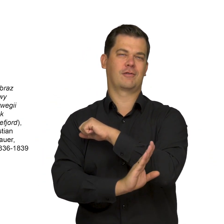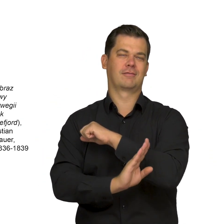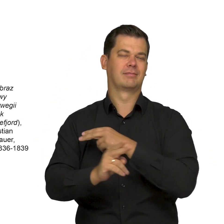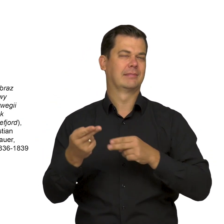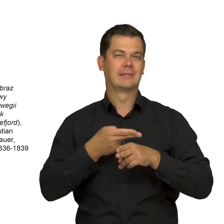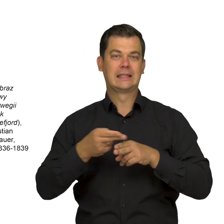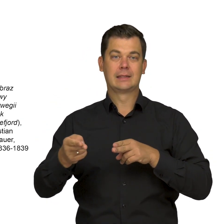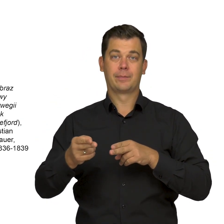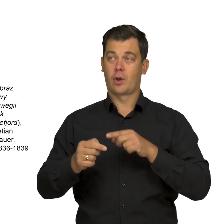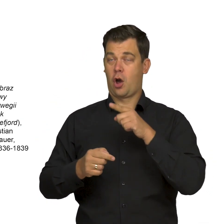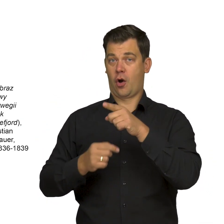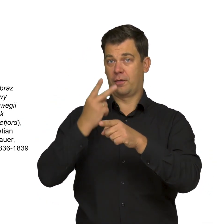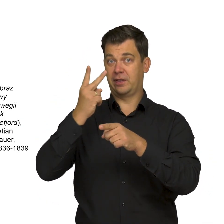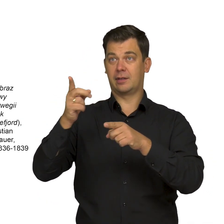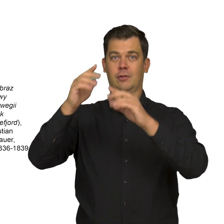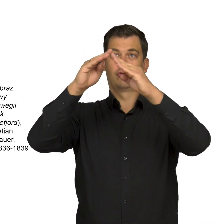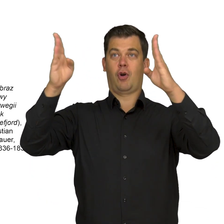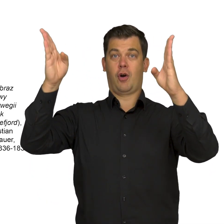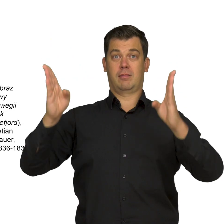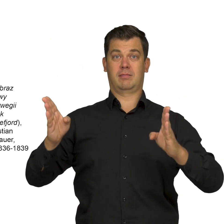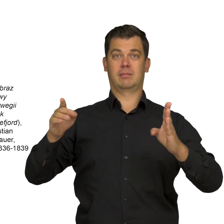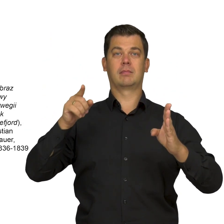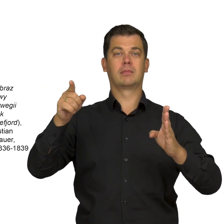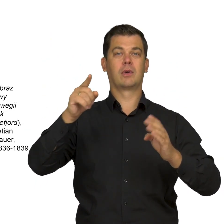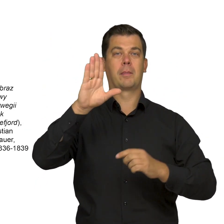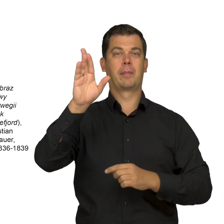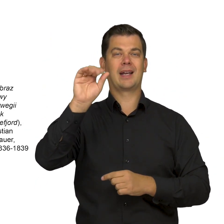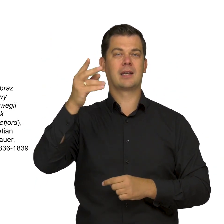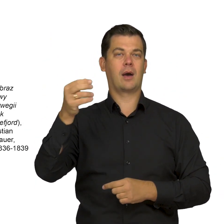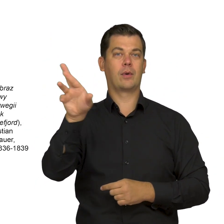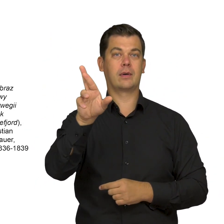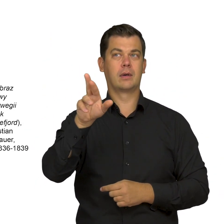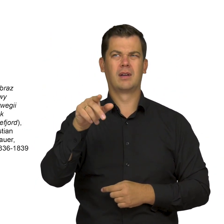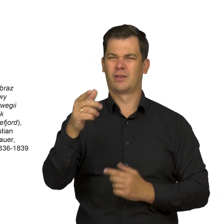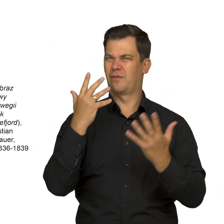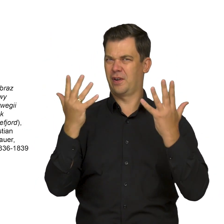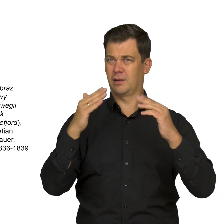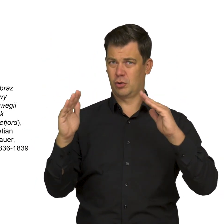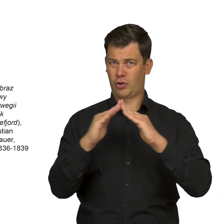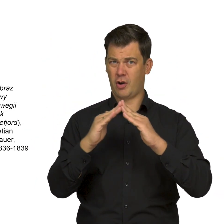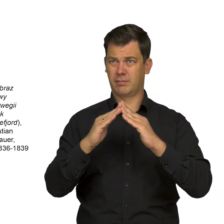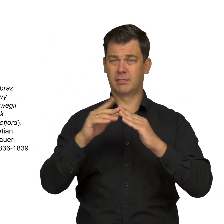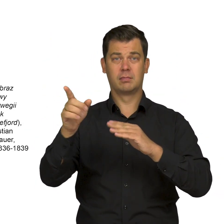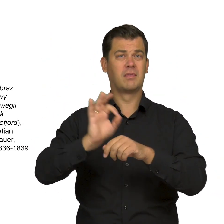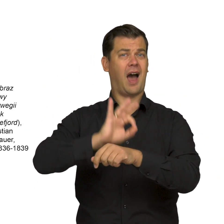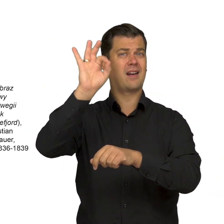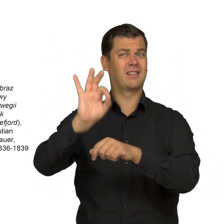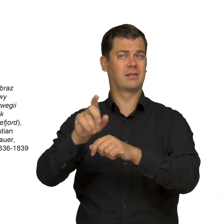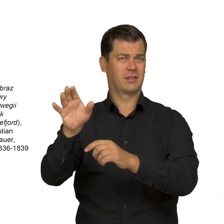Although the house we may see in Chrystian Breslauer’s Winter Landscape has little to do with Norwegian architecture,